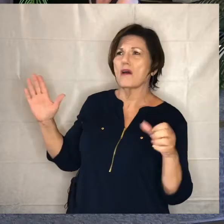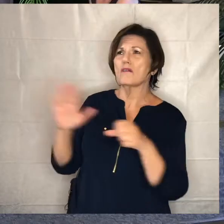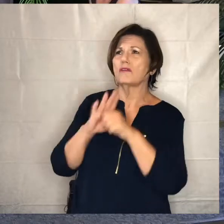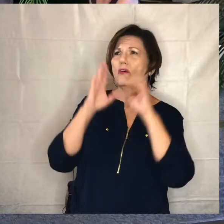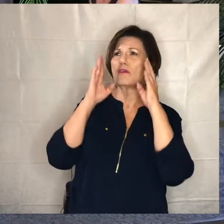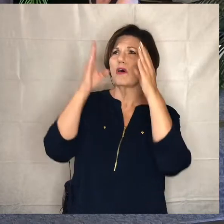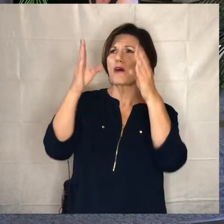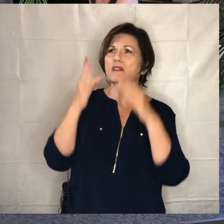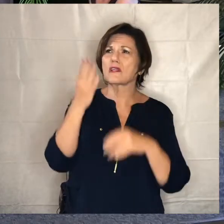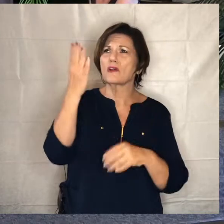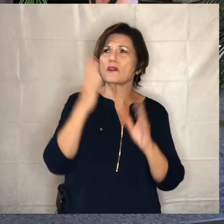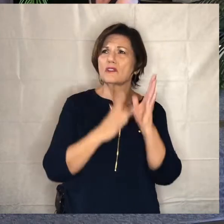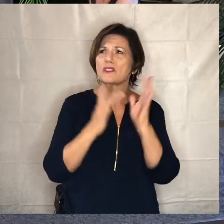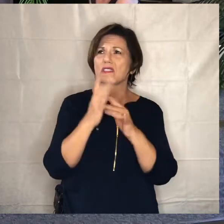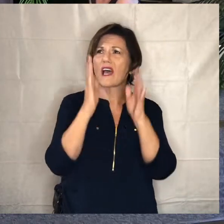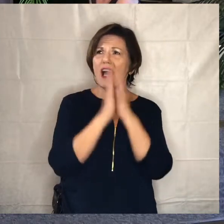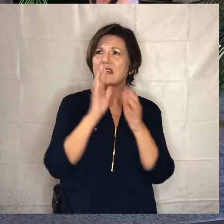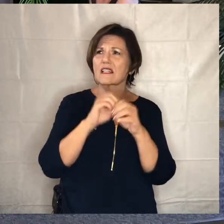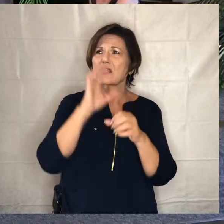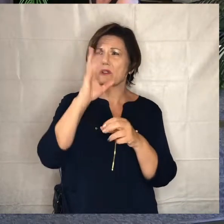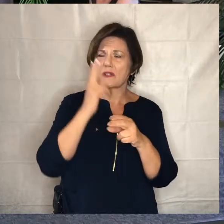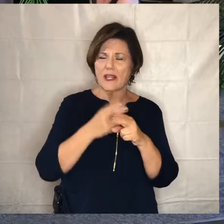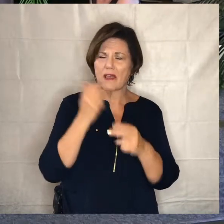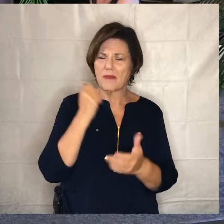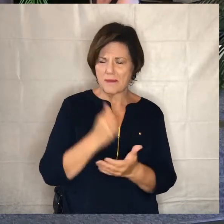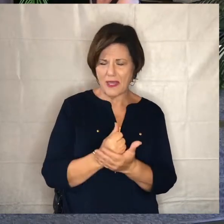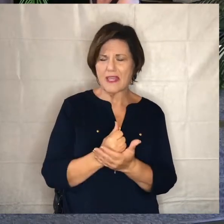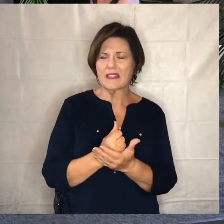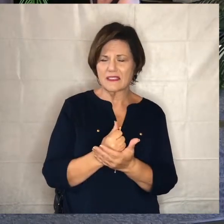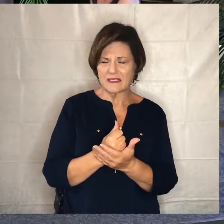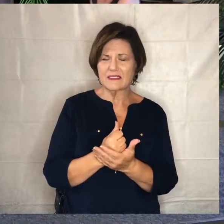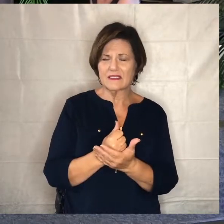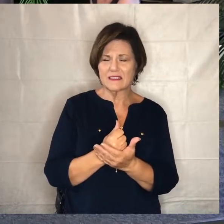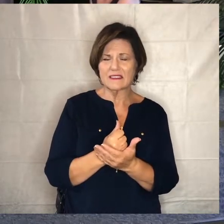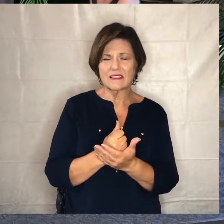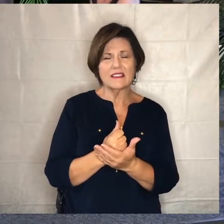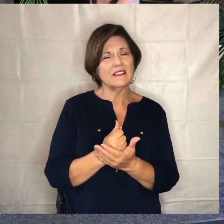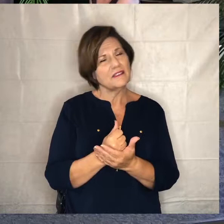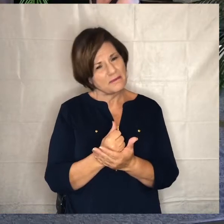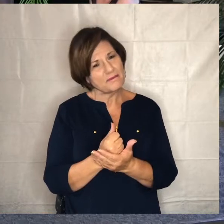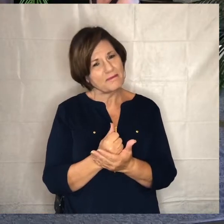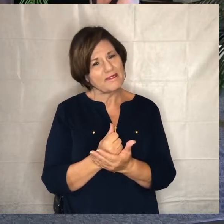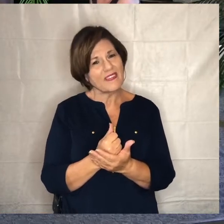you jesus and we ask it is in your name amen as we do we sing